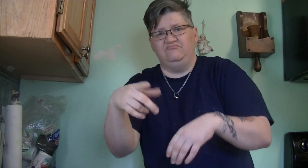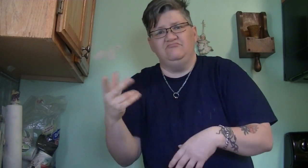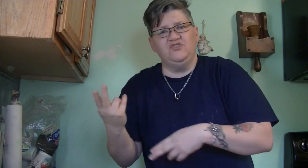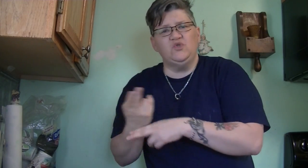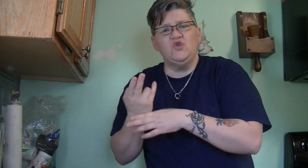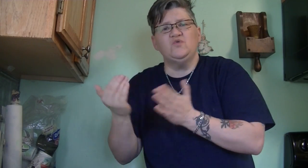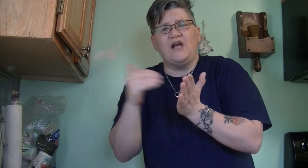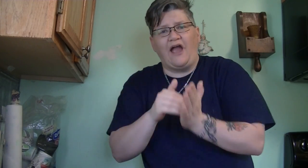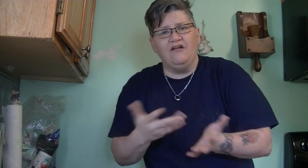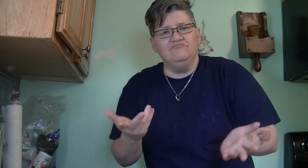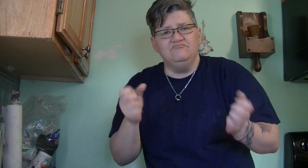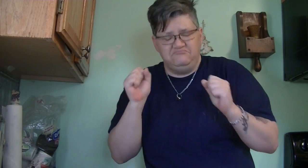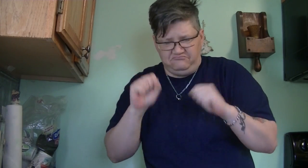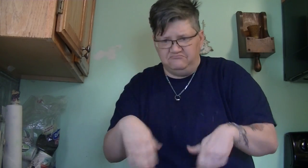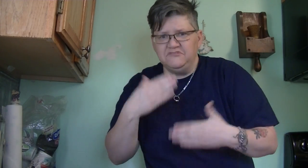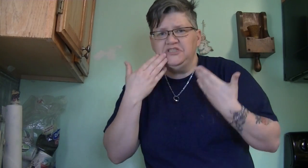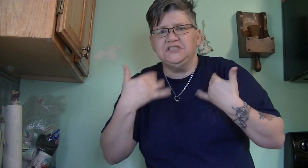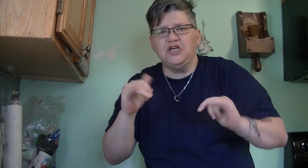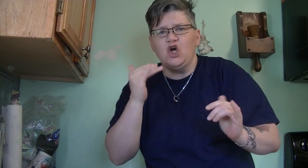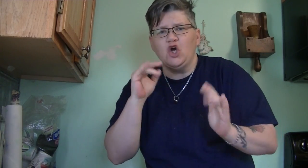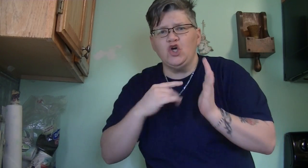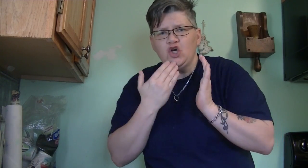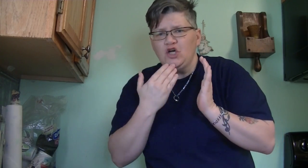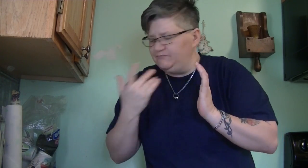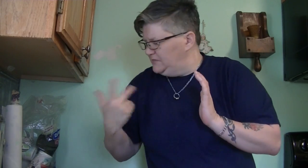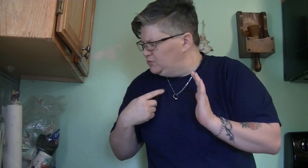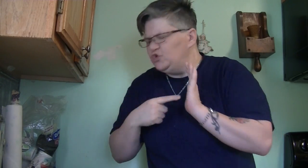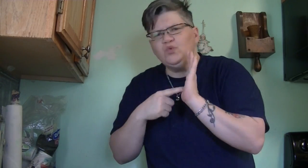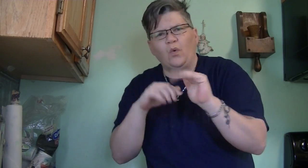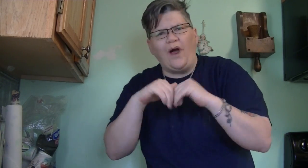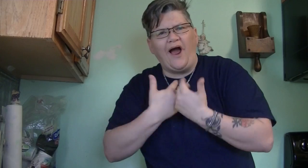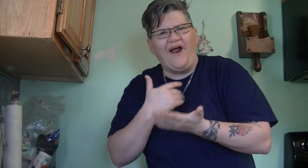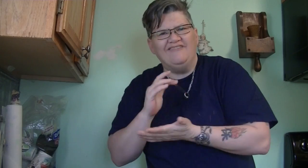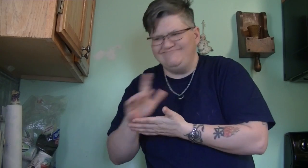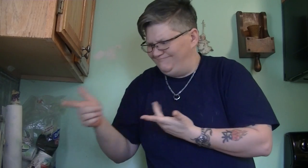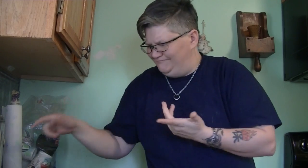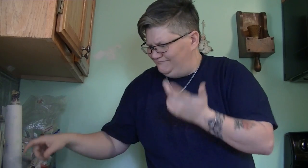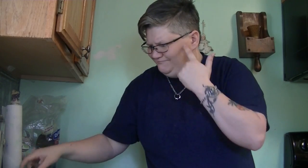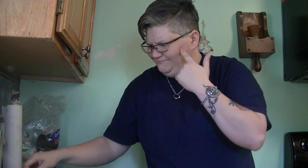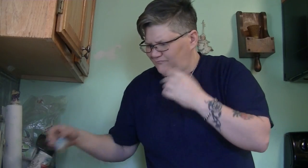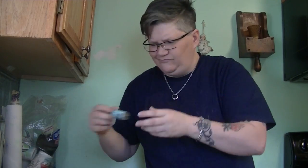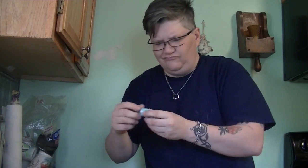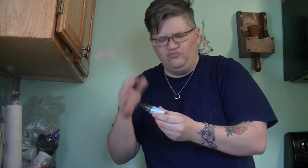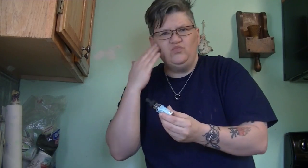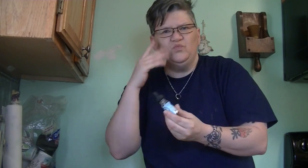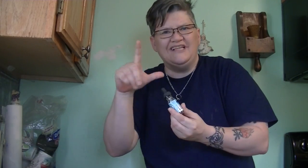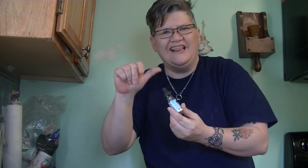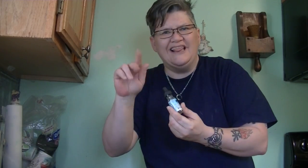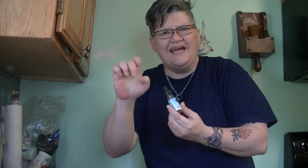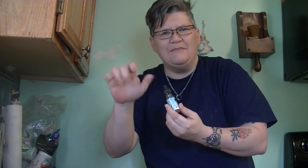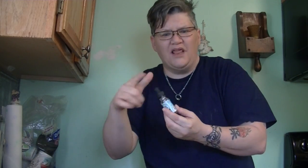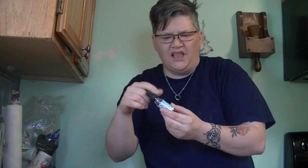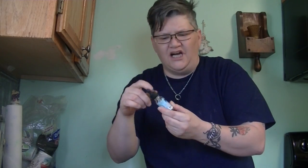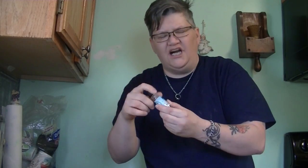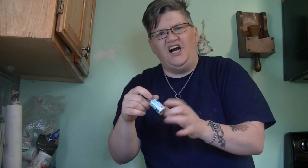You use these empty bottles again Still good....Let me show you how I clean them You know these labels?